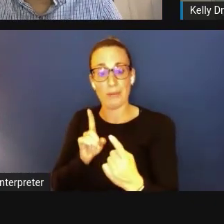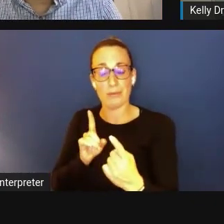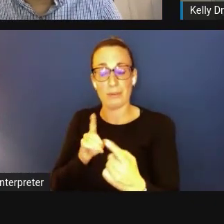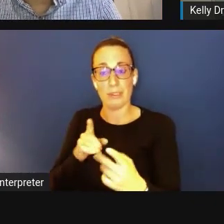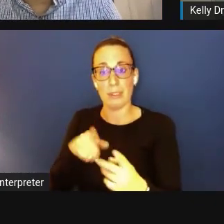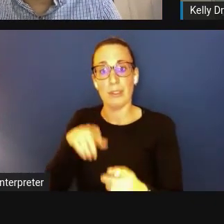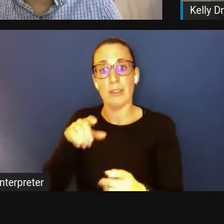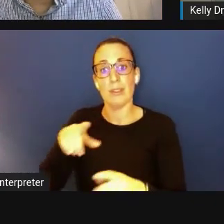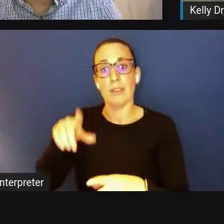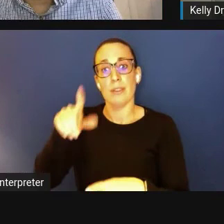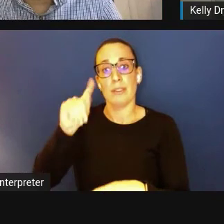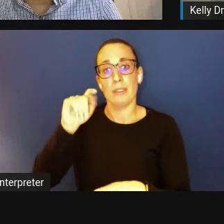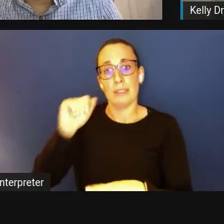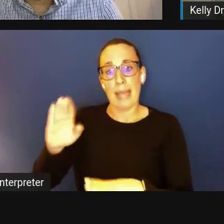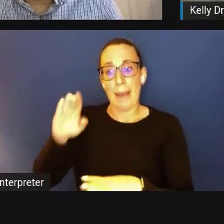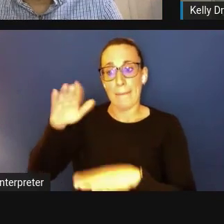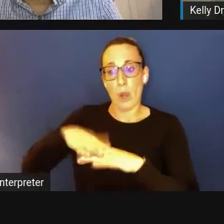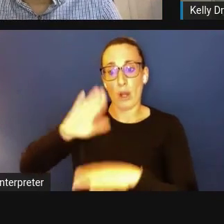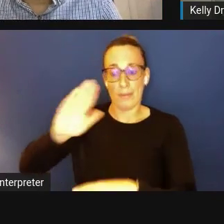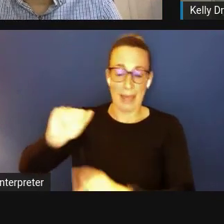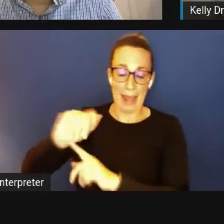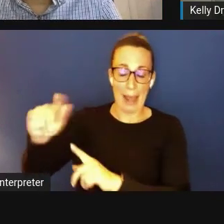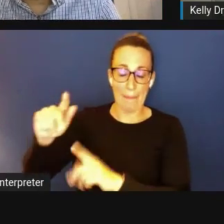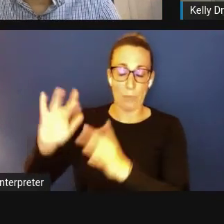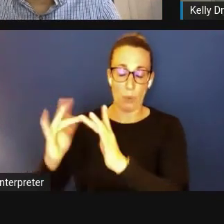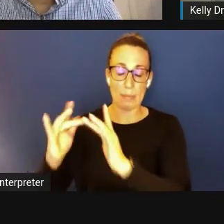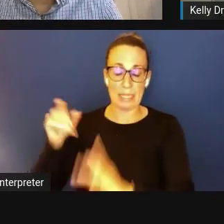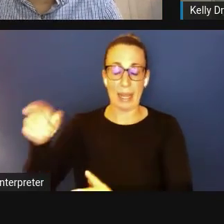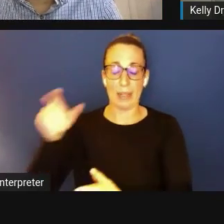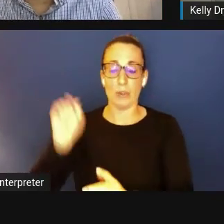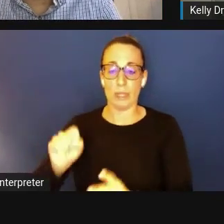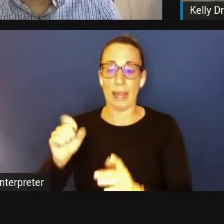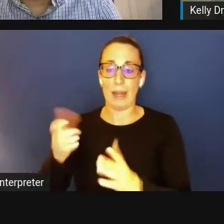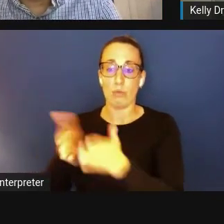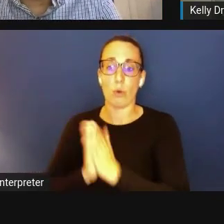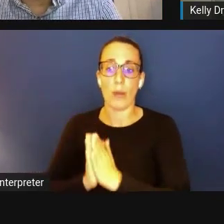on the app, on the website, and request those meetings. Those meetings are extremely valuable